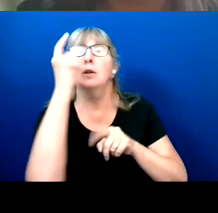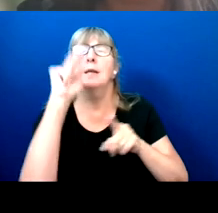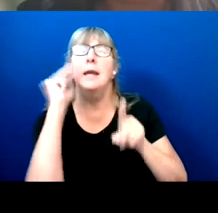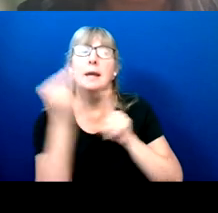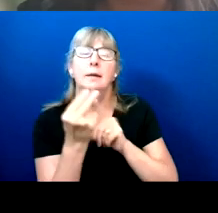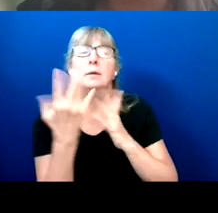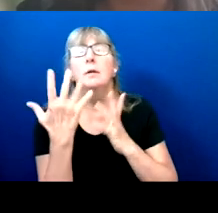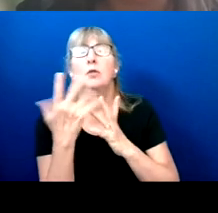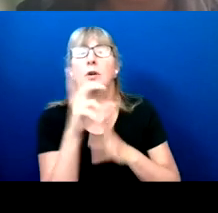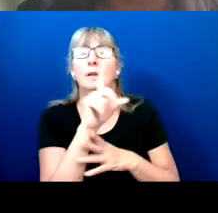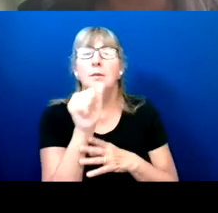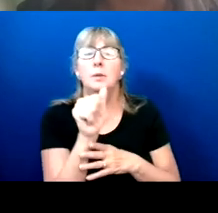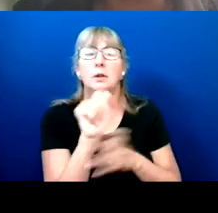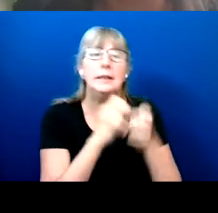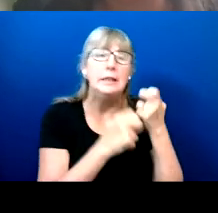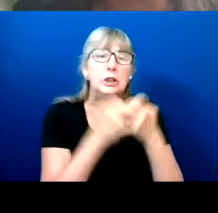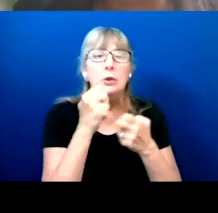voters. So go ahead, Jack.